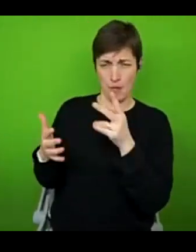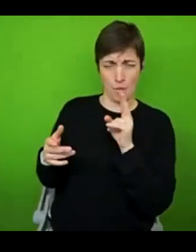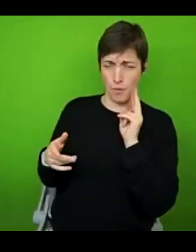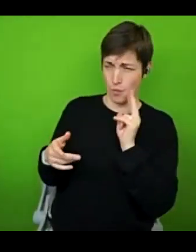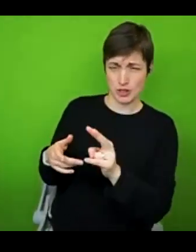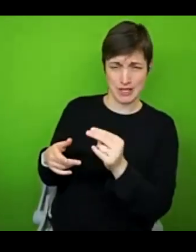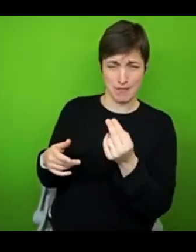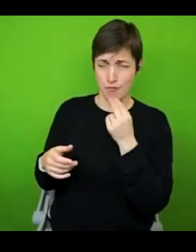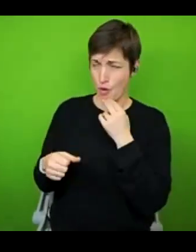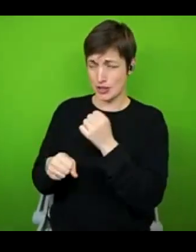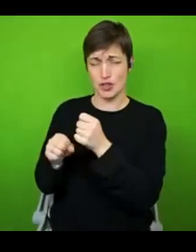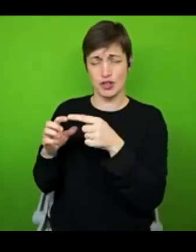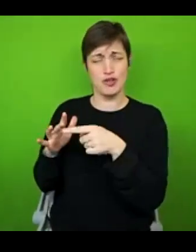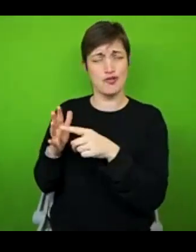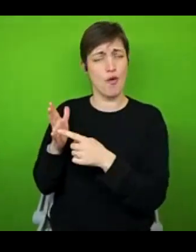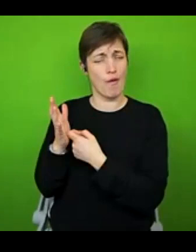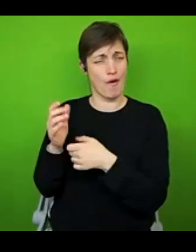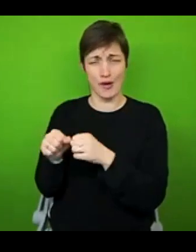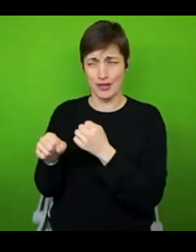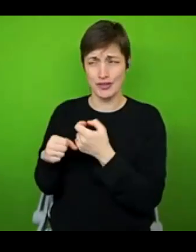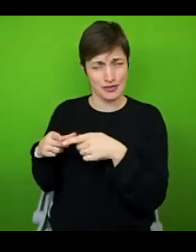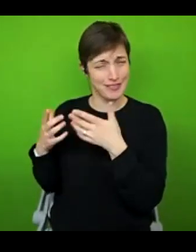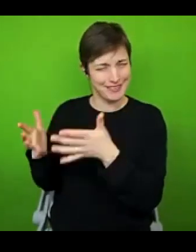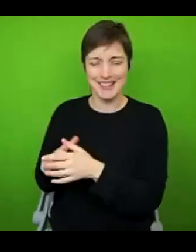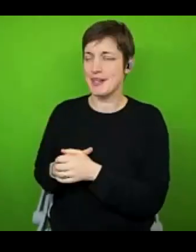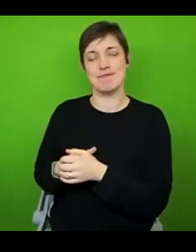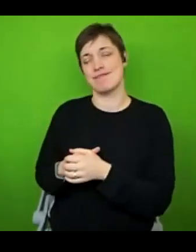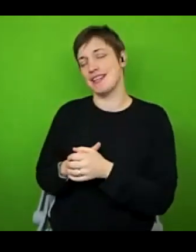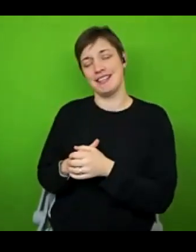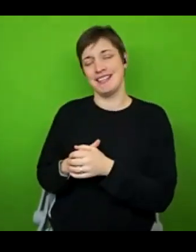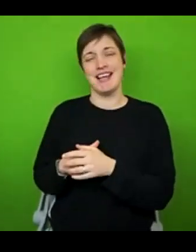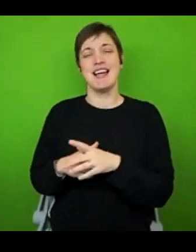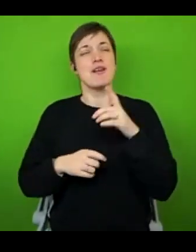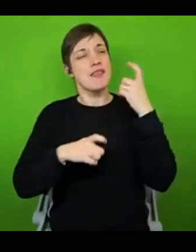person. And it's important to consider that within the context of our individual lives and our individual